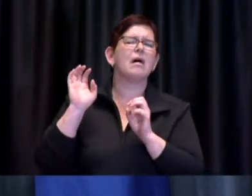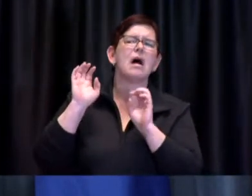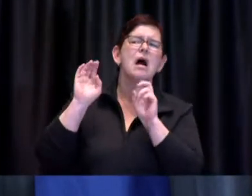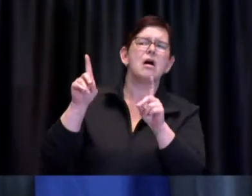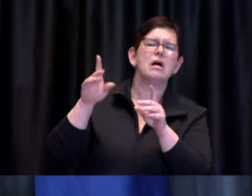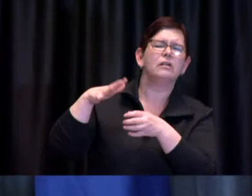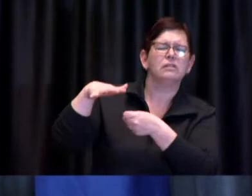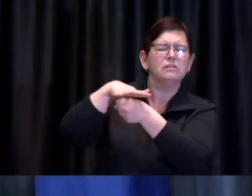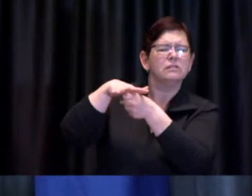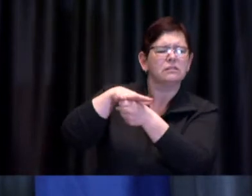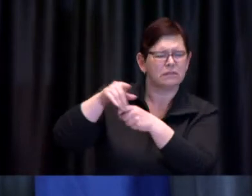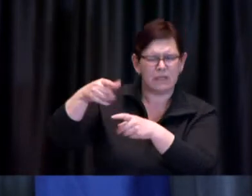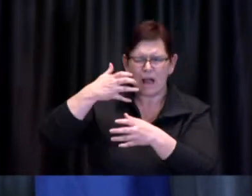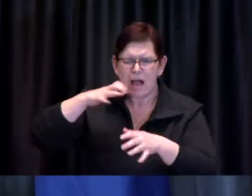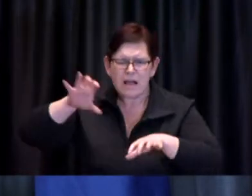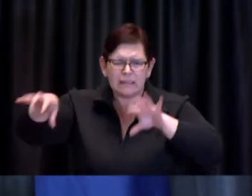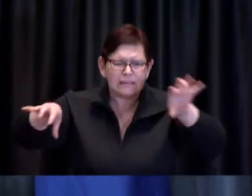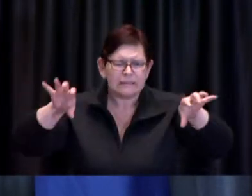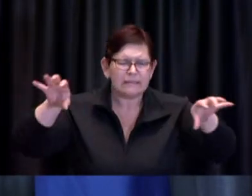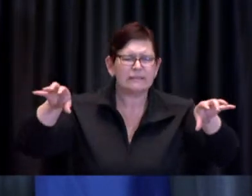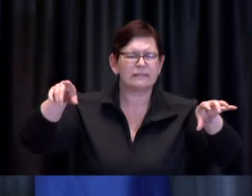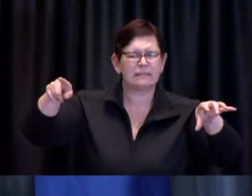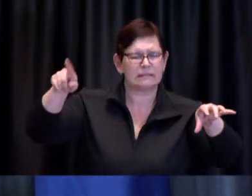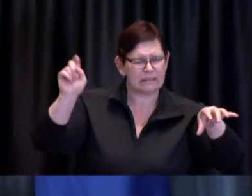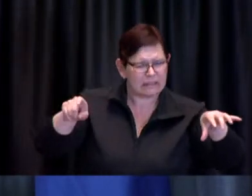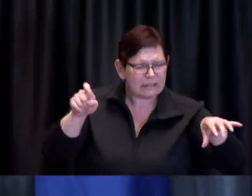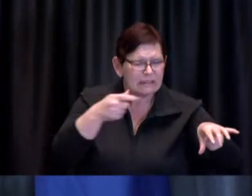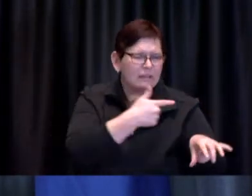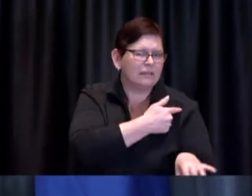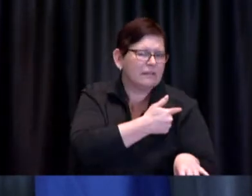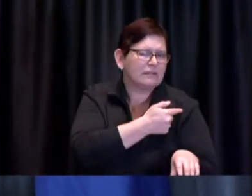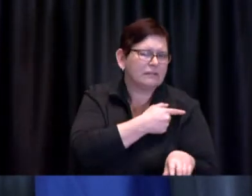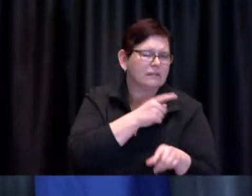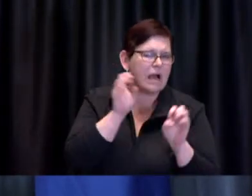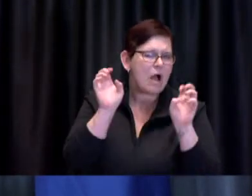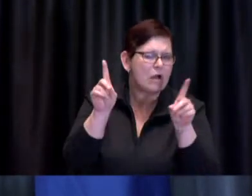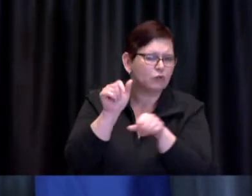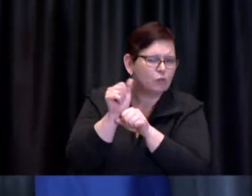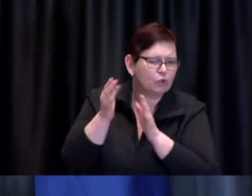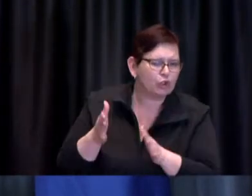can get vaccinated but as curious has there been any consideration for mobile